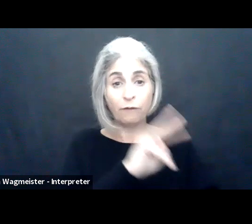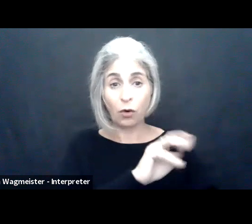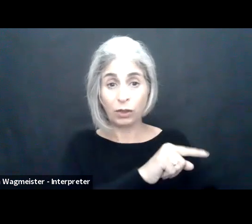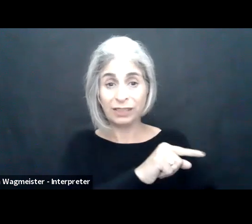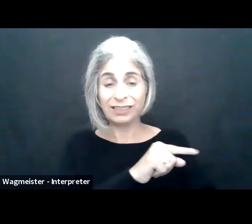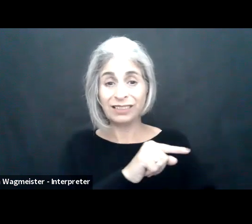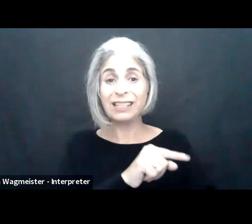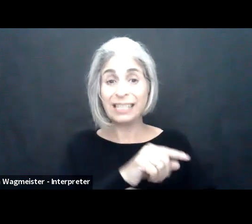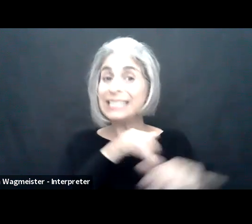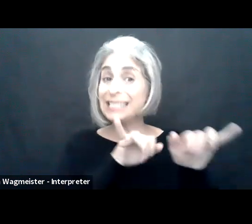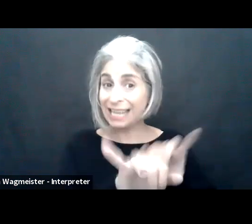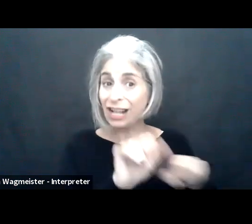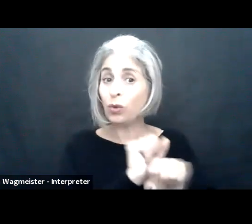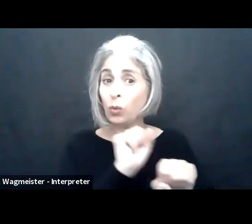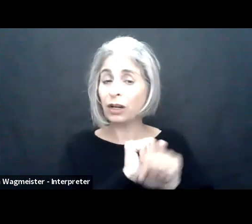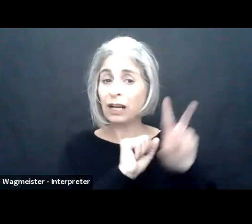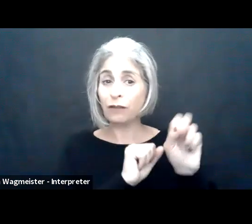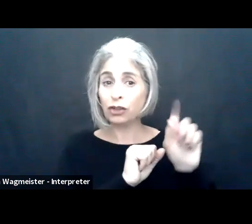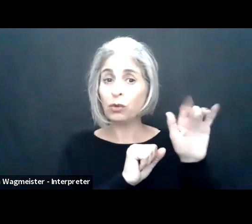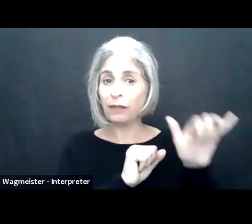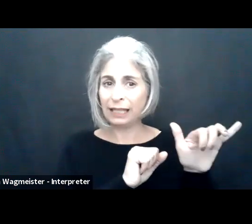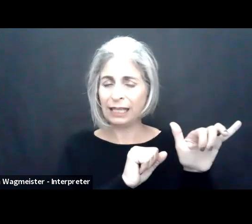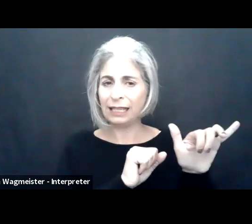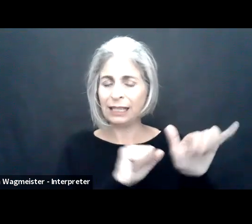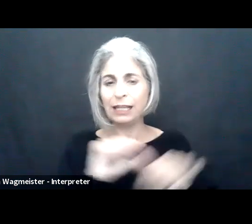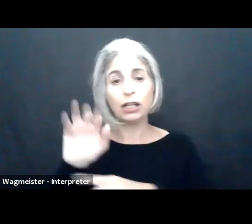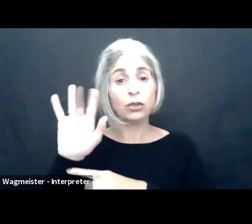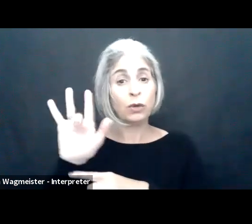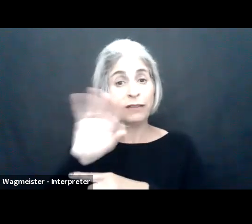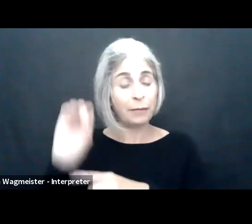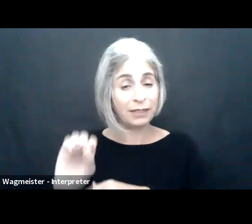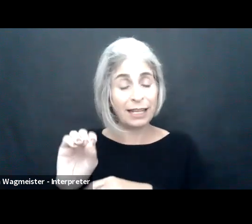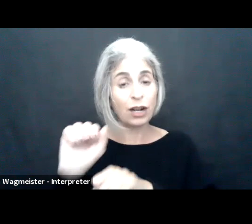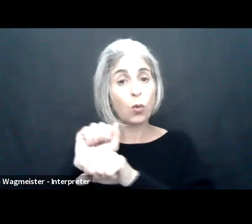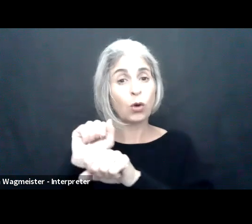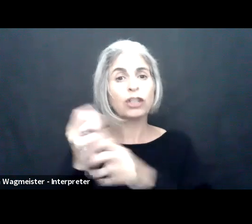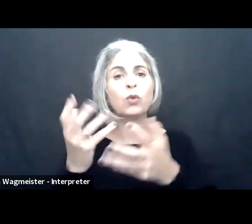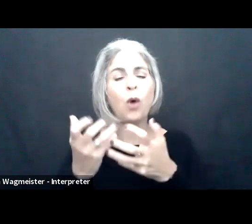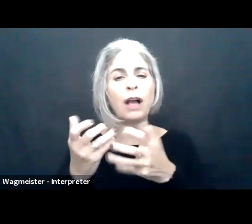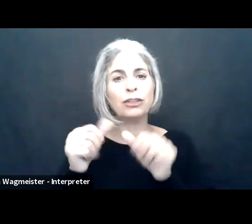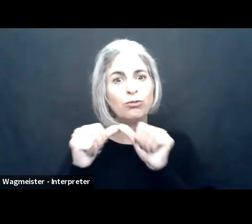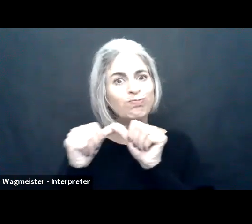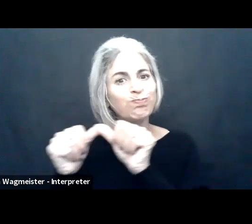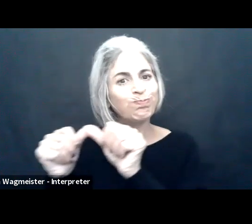Recent research shows that nearly 50% of the workforce that can is still teleworking, and 25% of workers want to